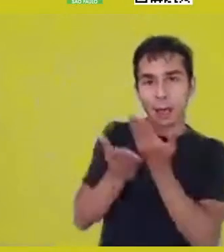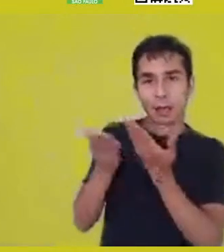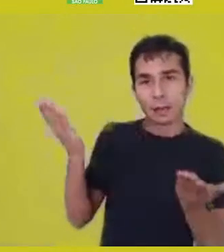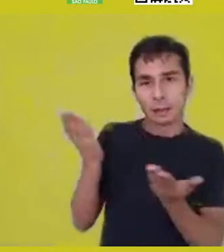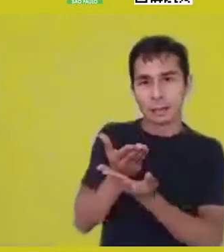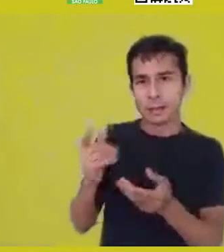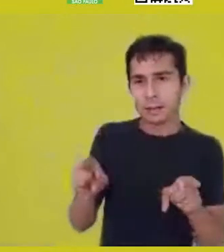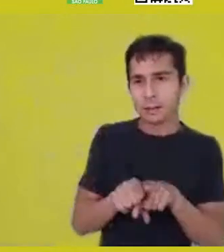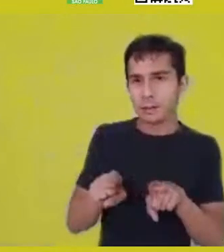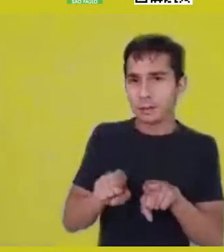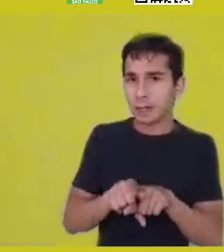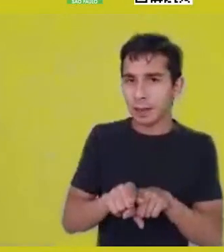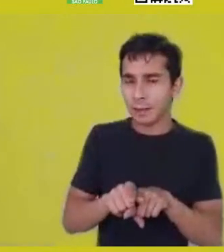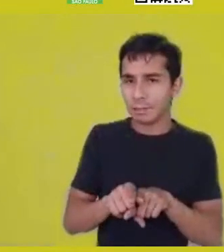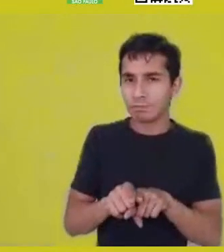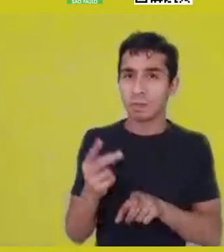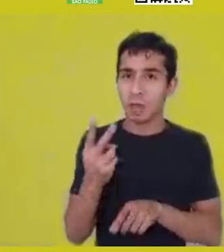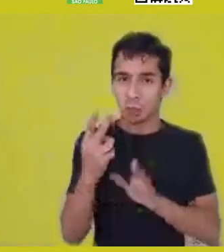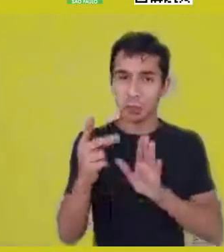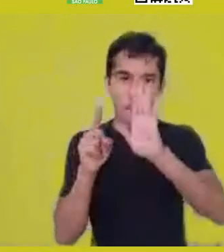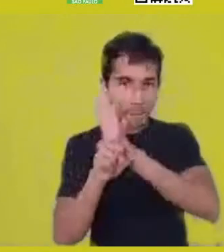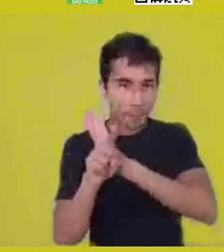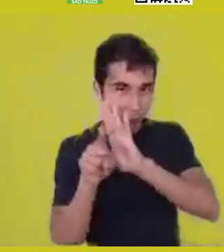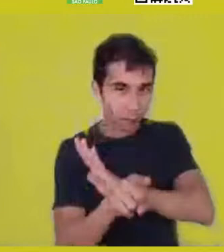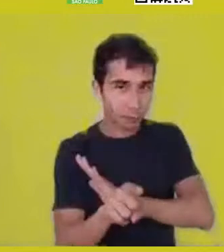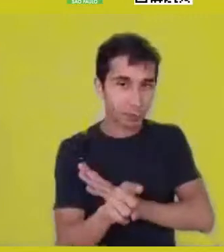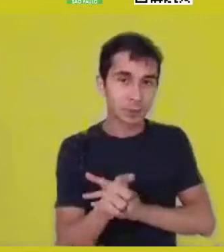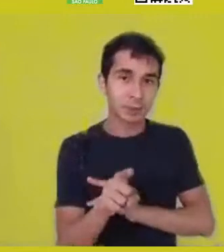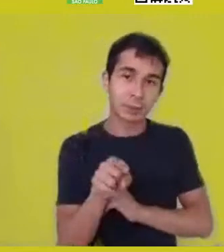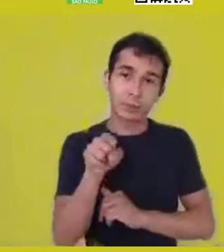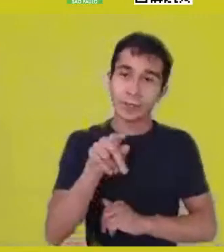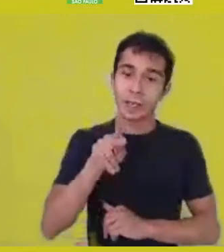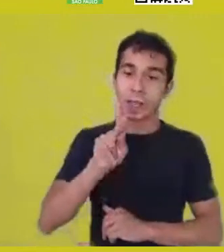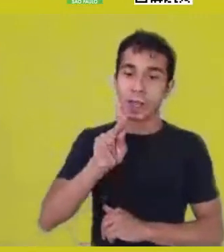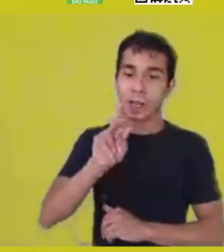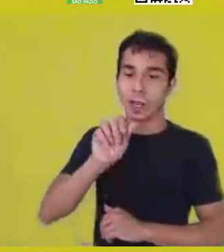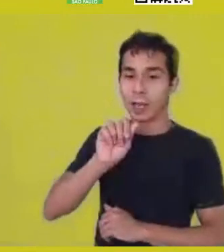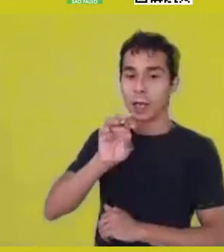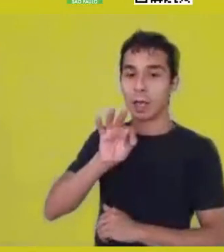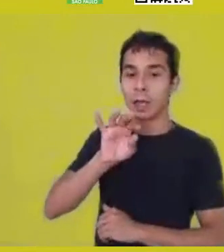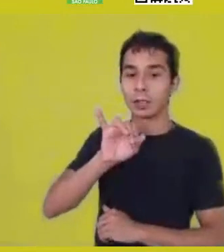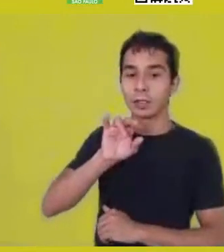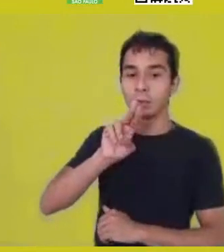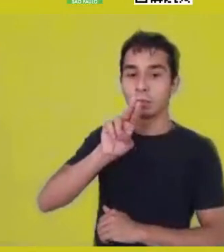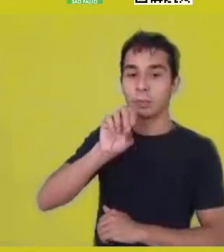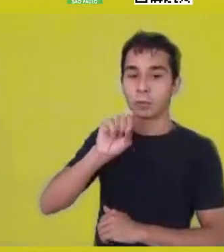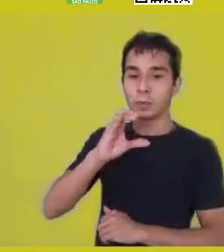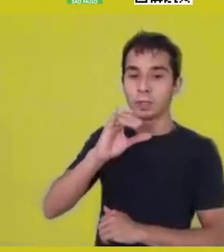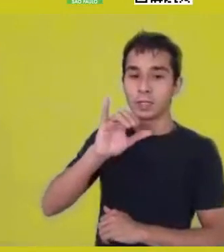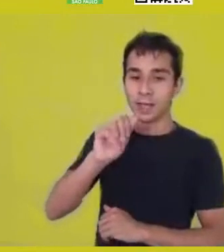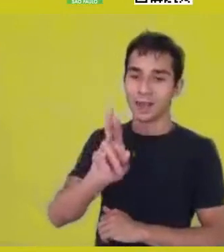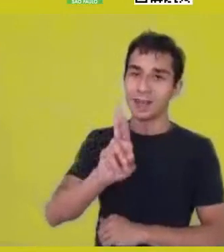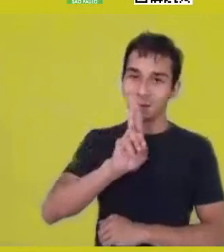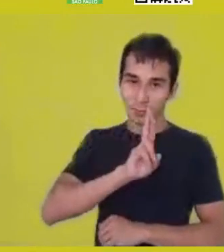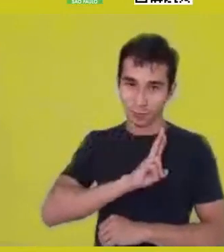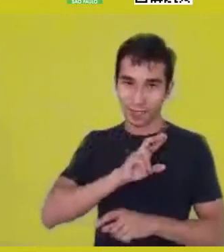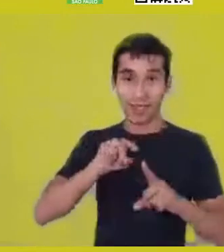I’ll leave these two questions to Katiúscia and then I’ll ask another two to Tiganá, and we’ll move on.